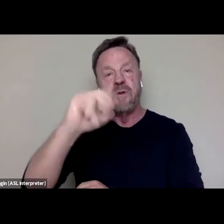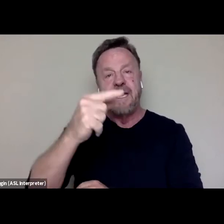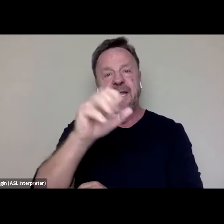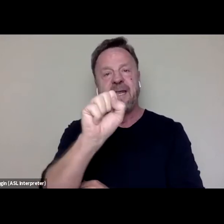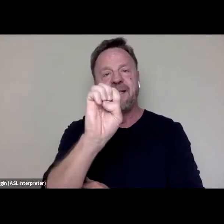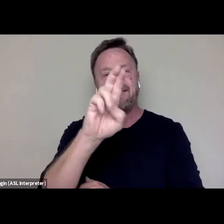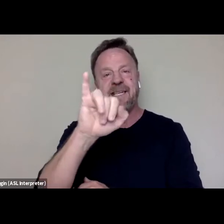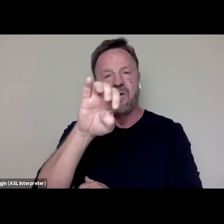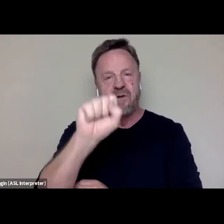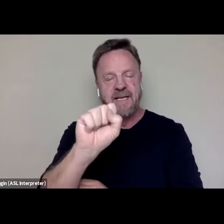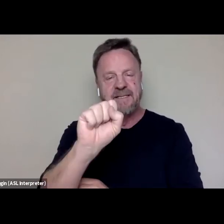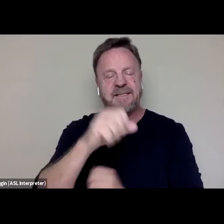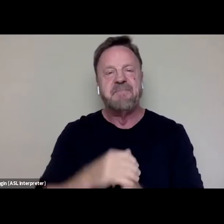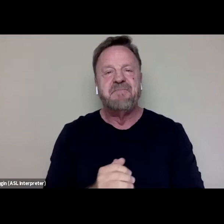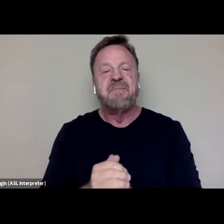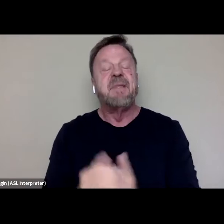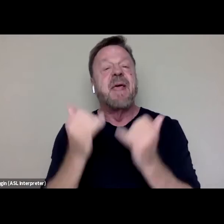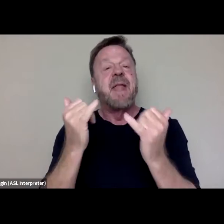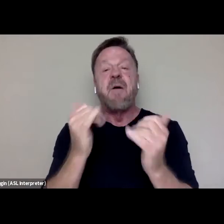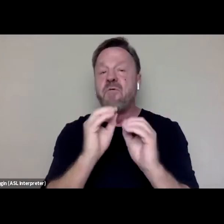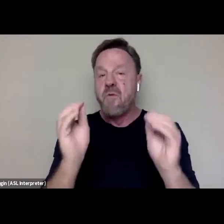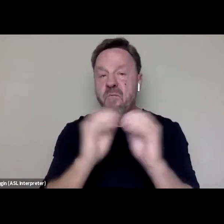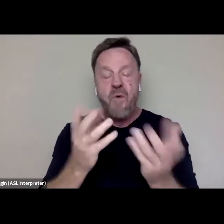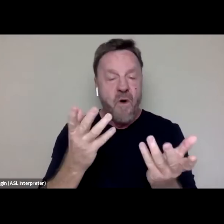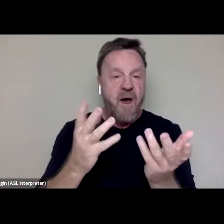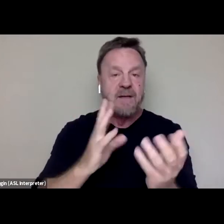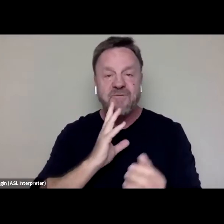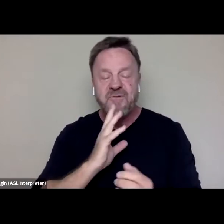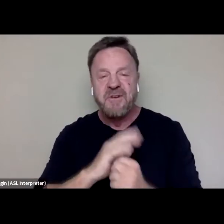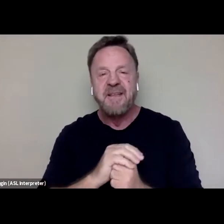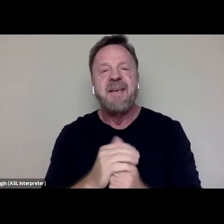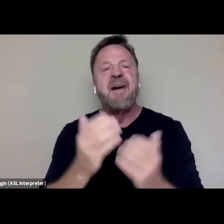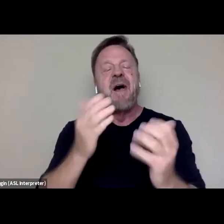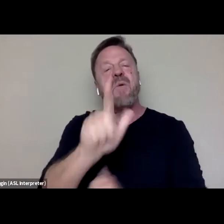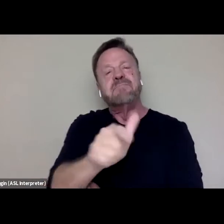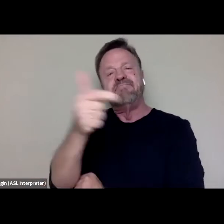And without further ado, I am going to hand this over to Tambay,